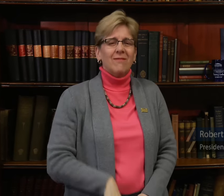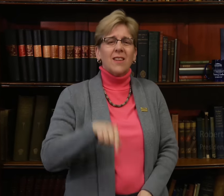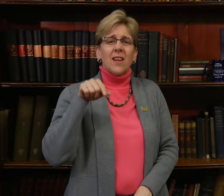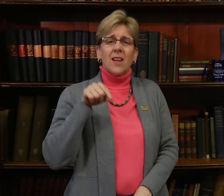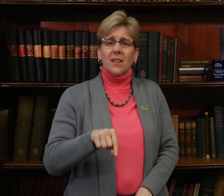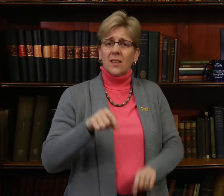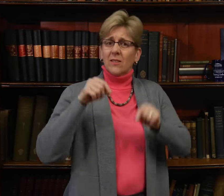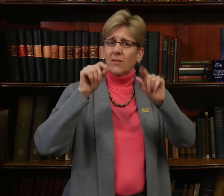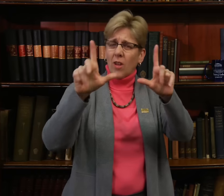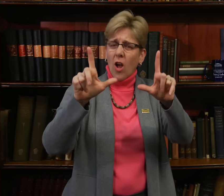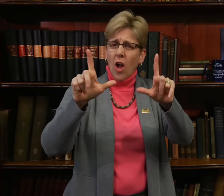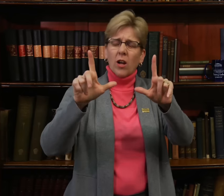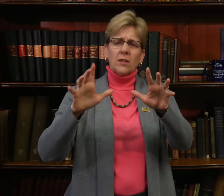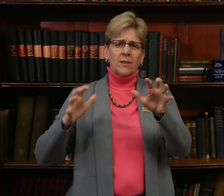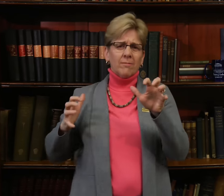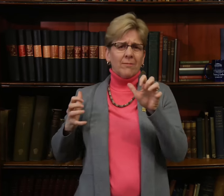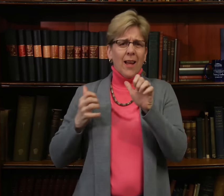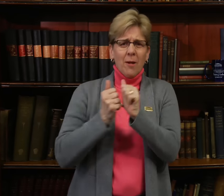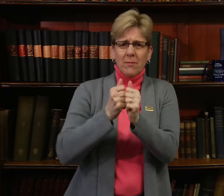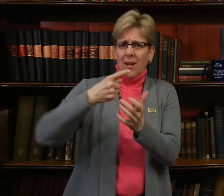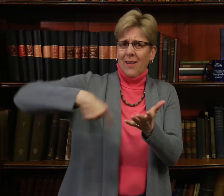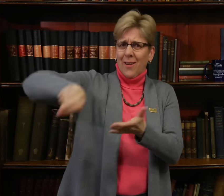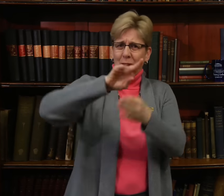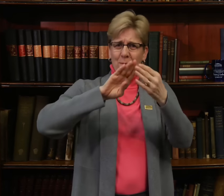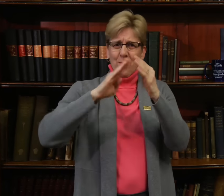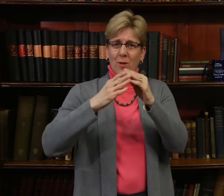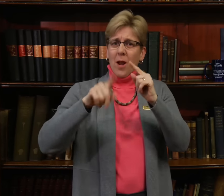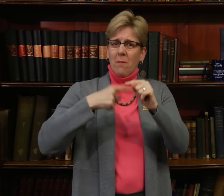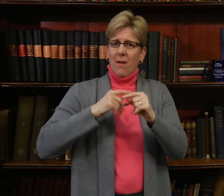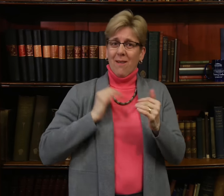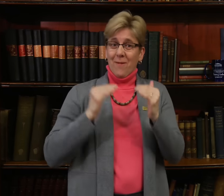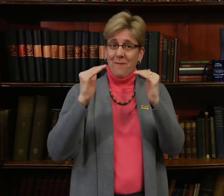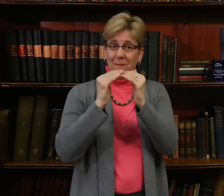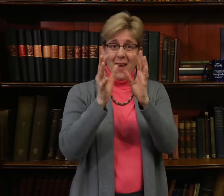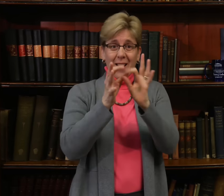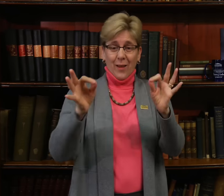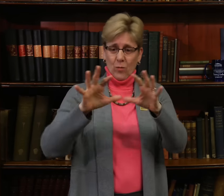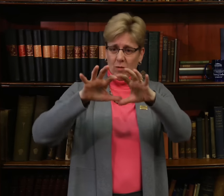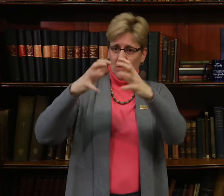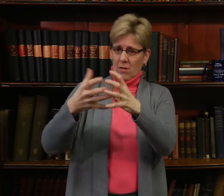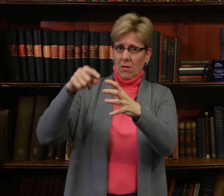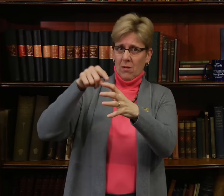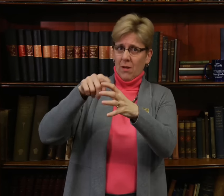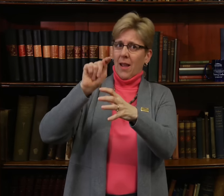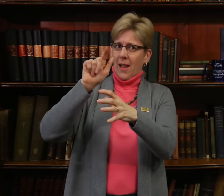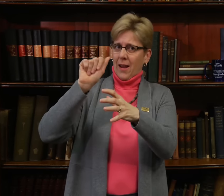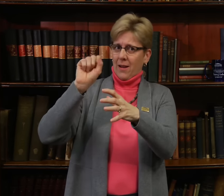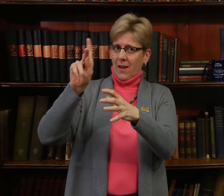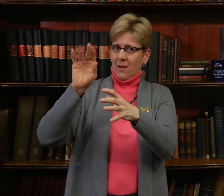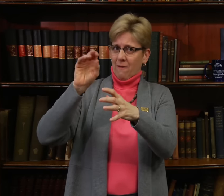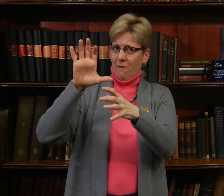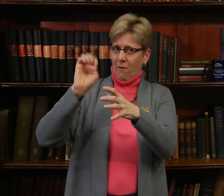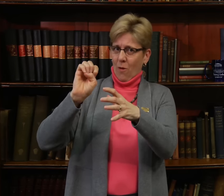The purpose of this VLOG is to give you all an update about the Bilingual Task Force,